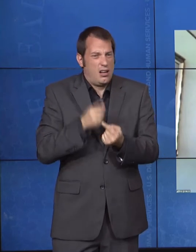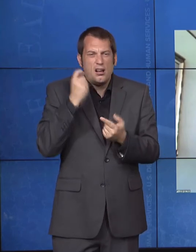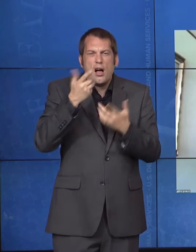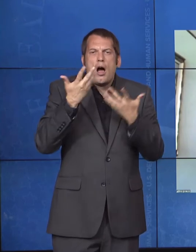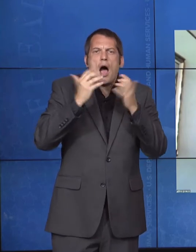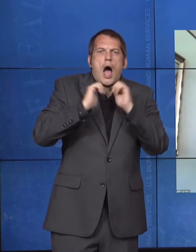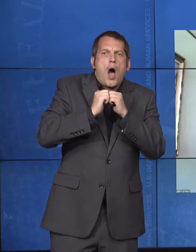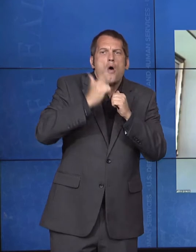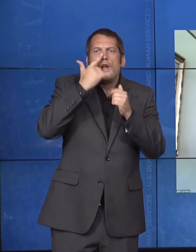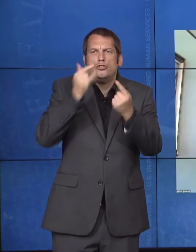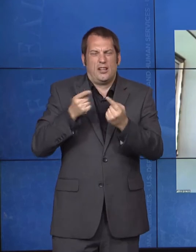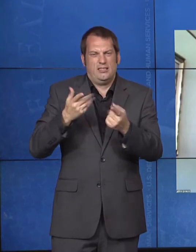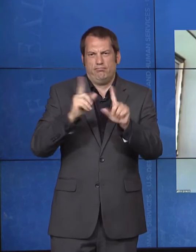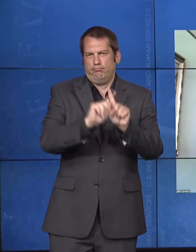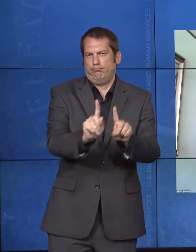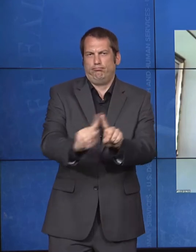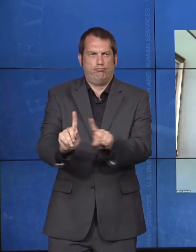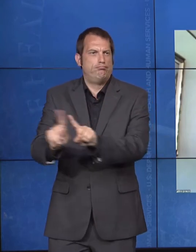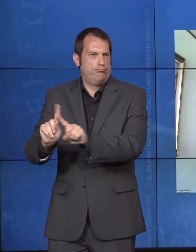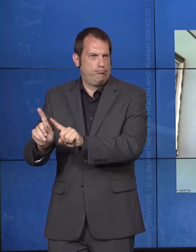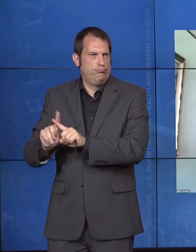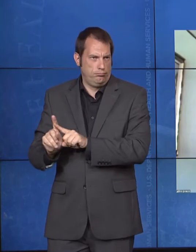prevention is the priority.